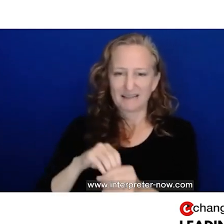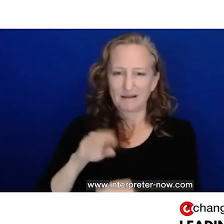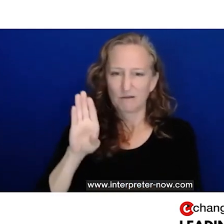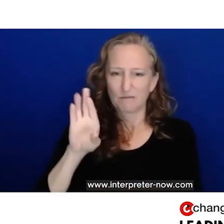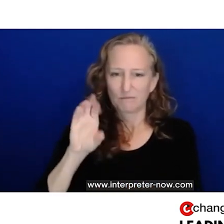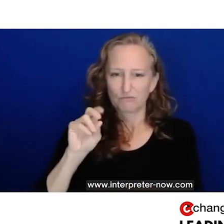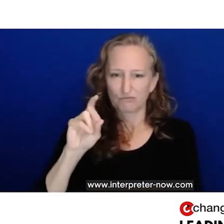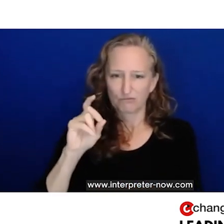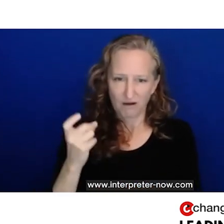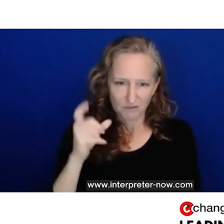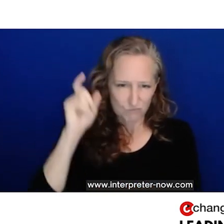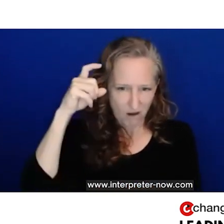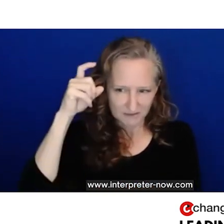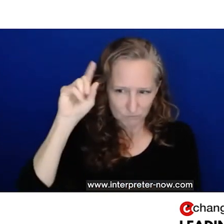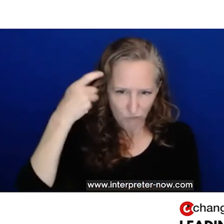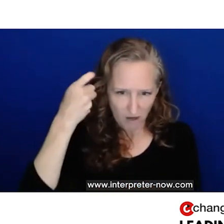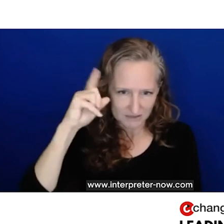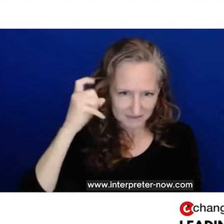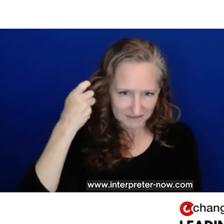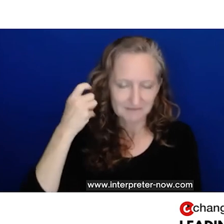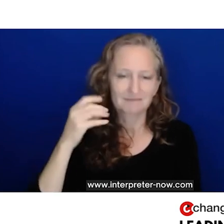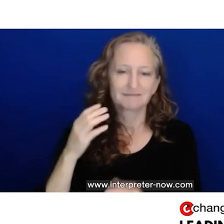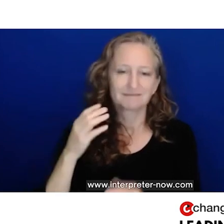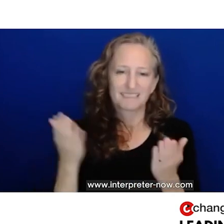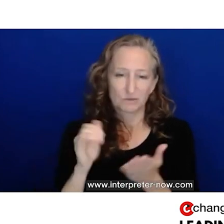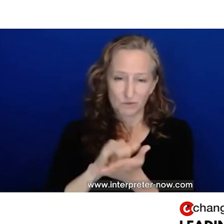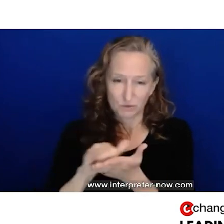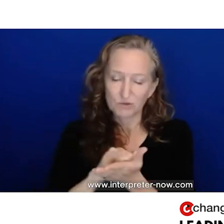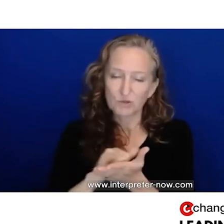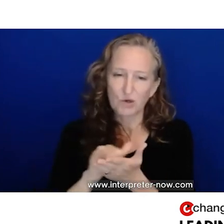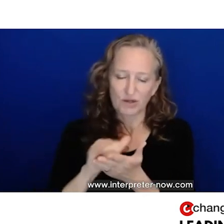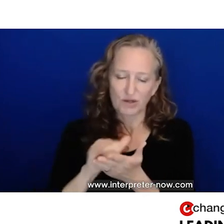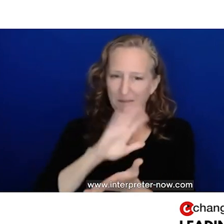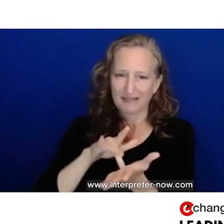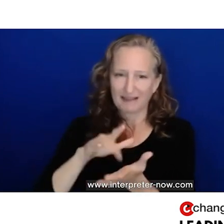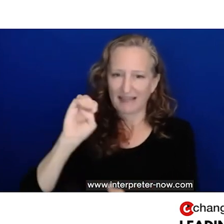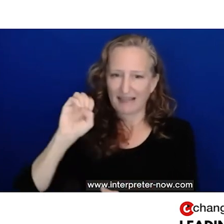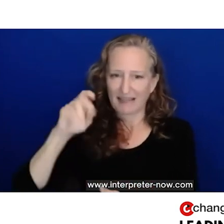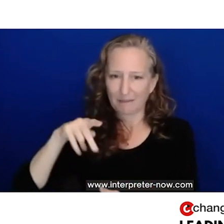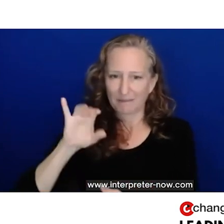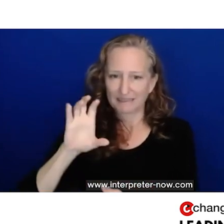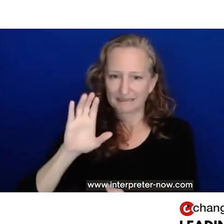epicenter of the epicenter in New York City. So we are still coping with COVID-19 and its